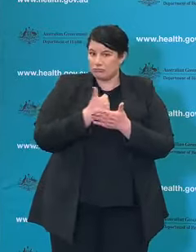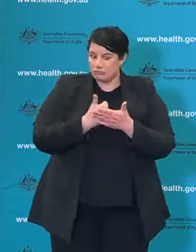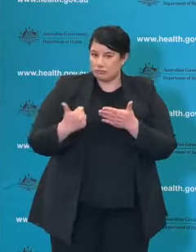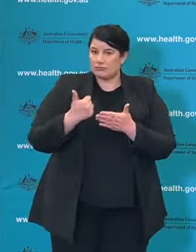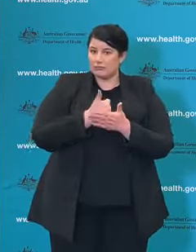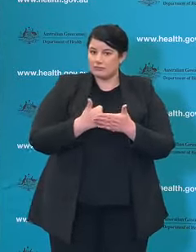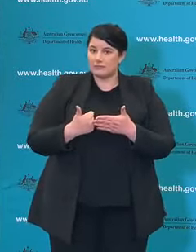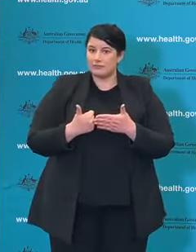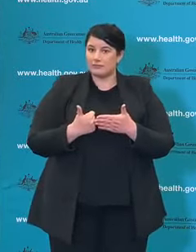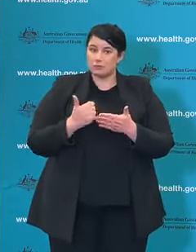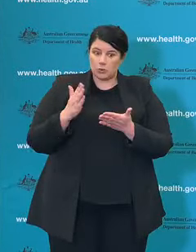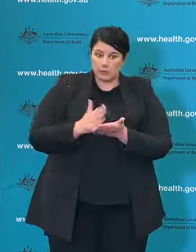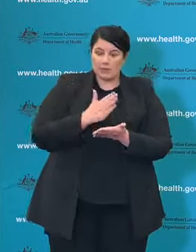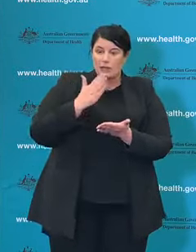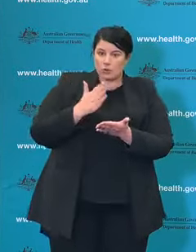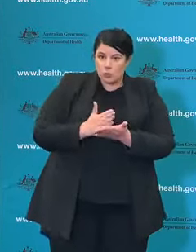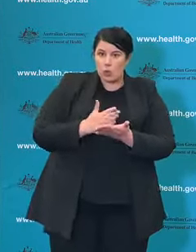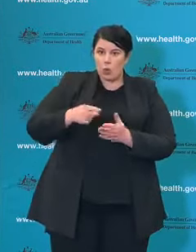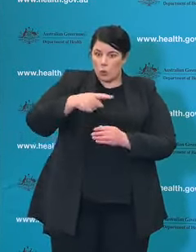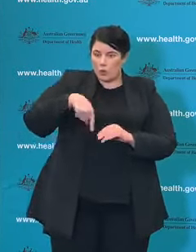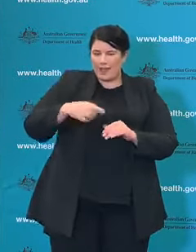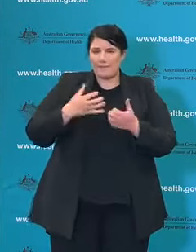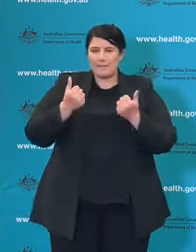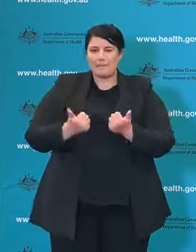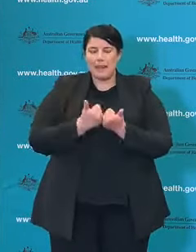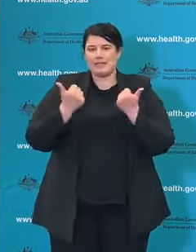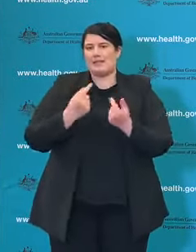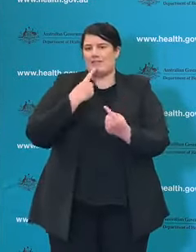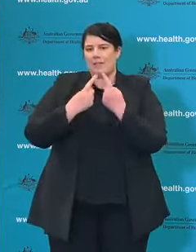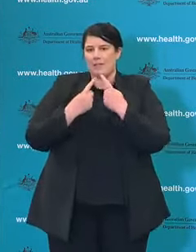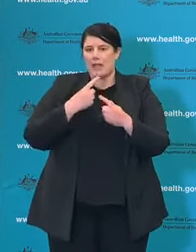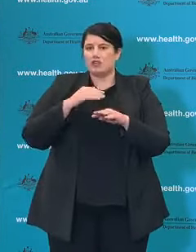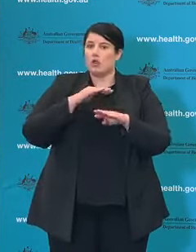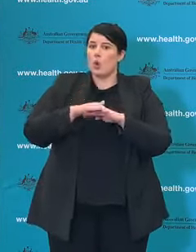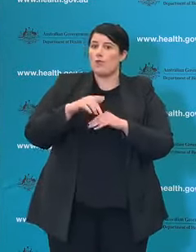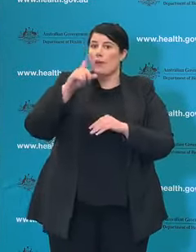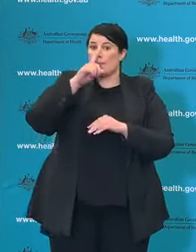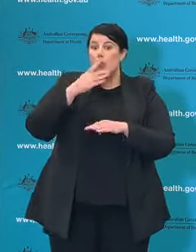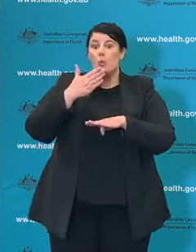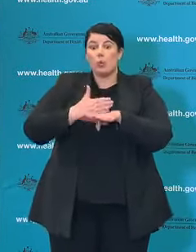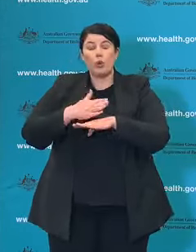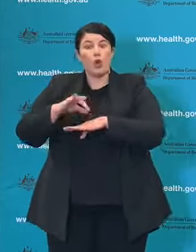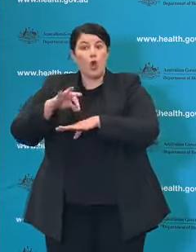push forward an agenda to get more data on healthcare worker infection.